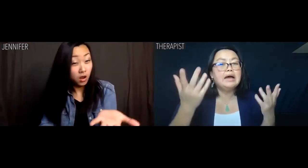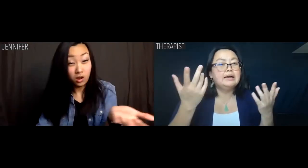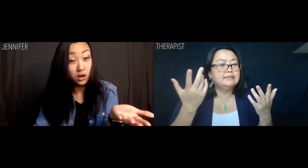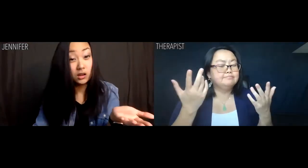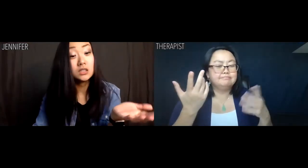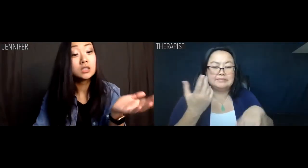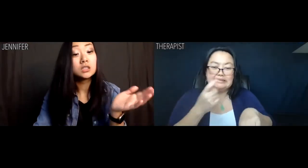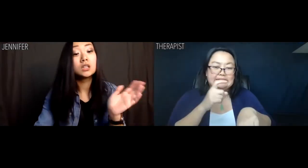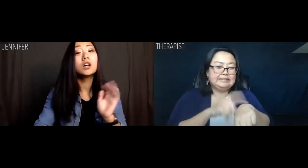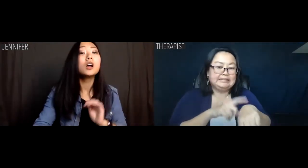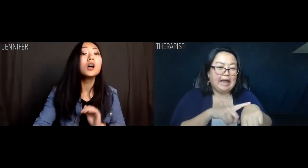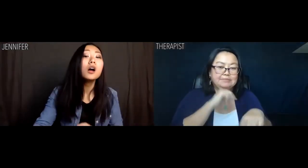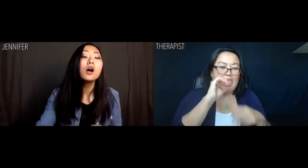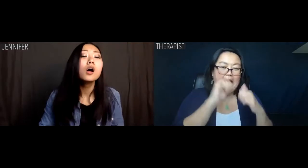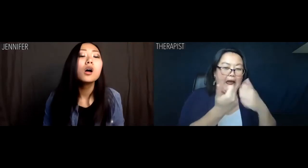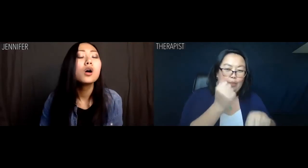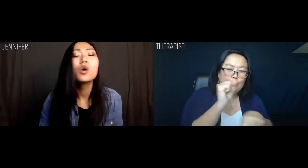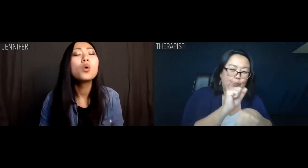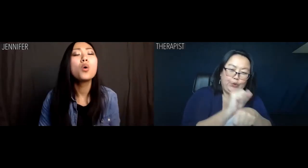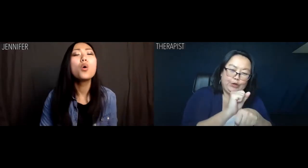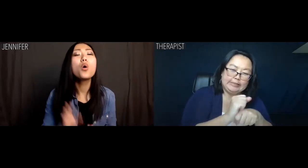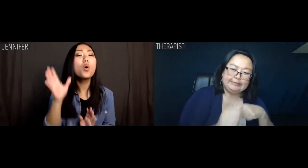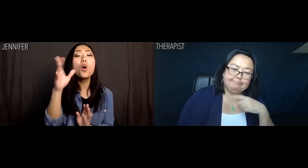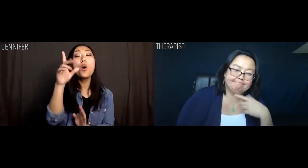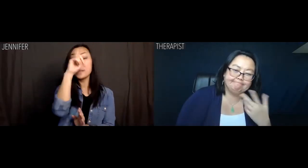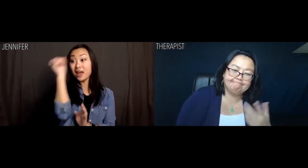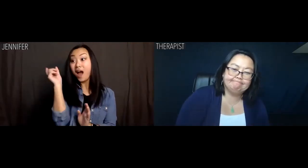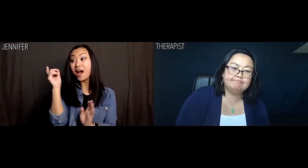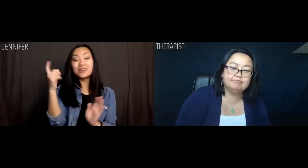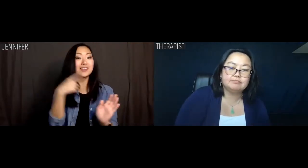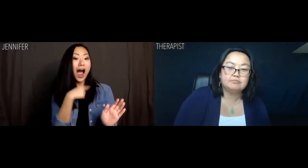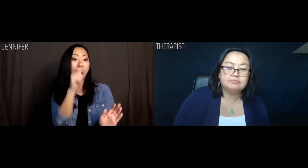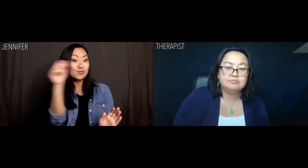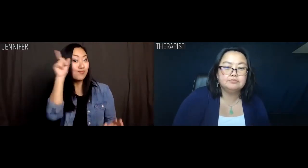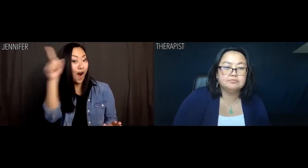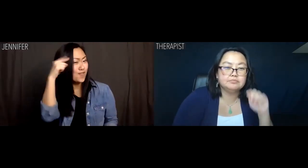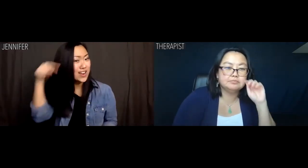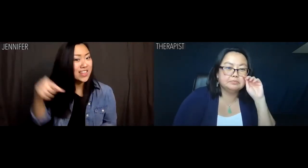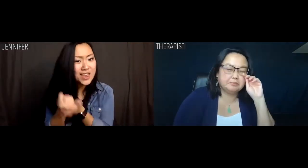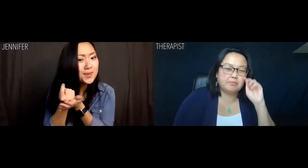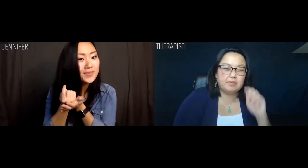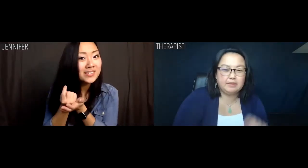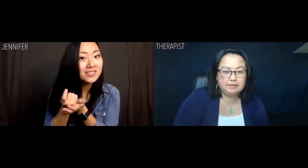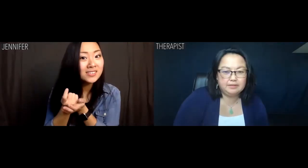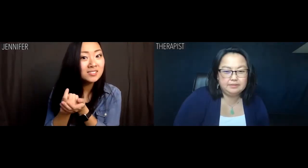Therapist: That's not how time works. Jennifer: No. Is because I'm too smart for therapy?